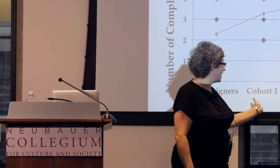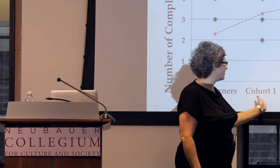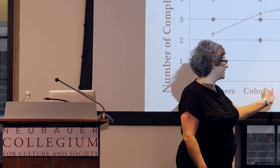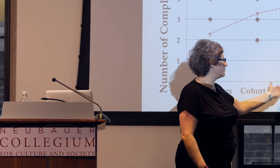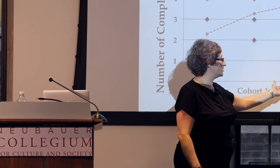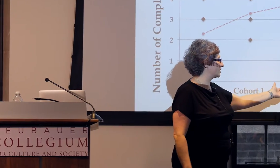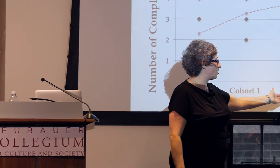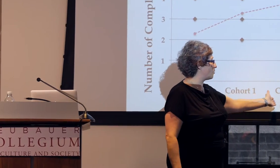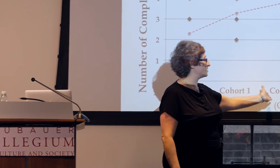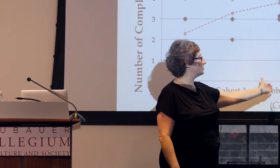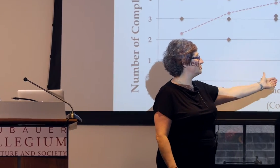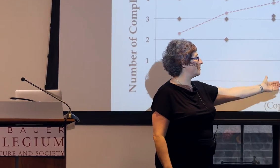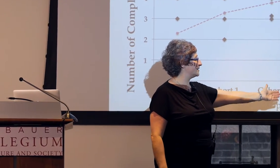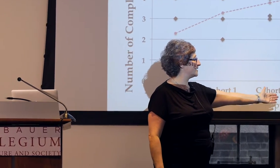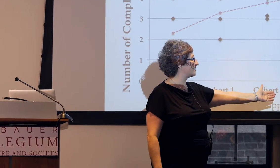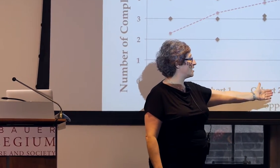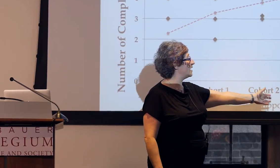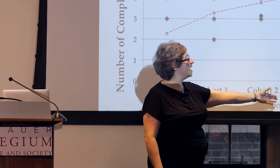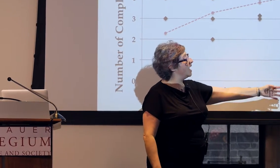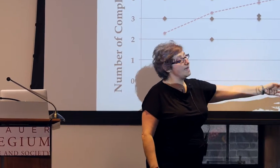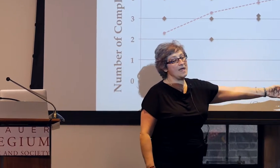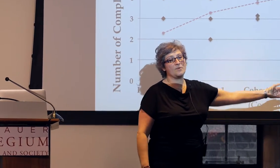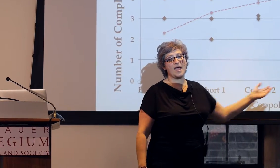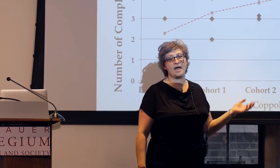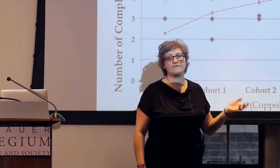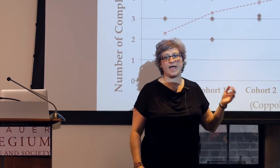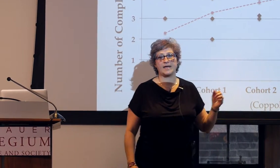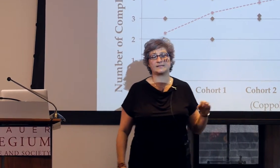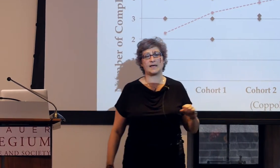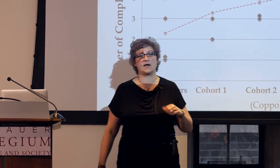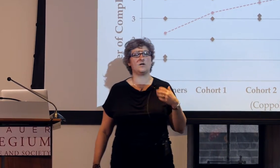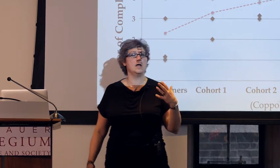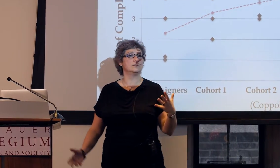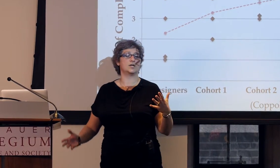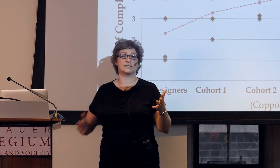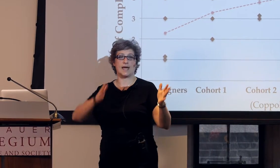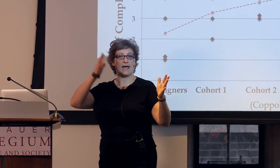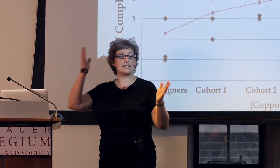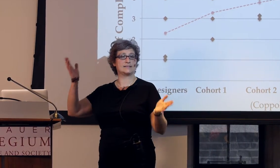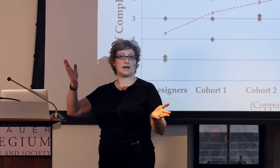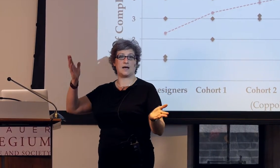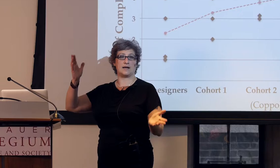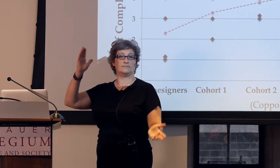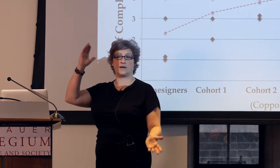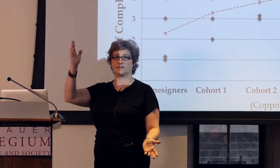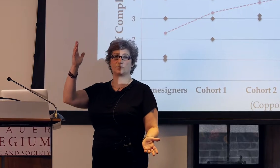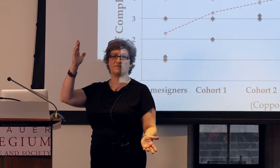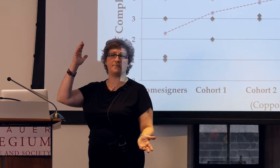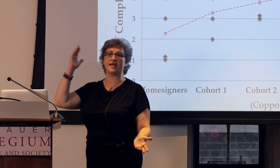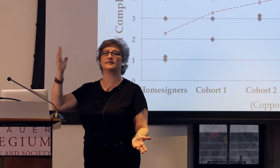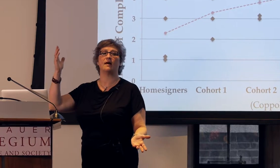they were the input to cohort two, et cetera. And then we have ASL just as a sort of baseline measure